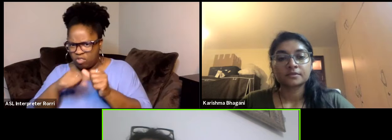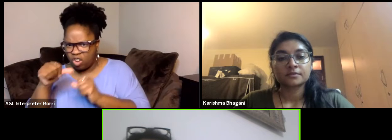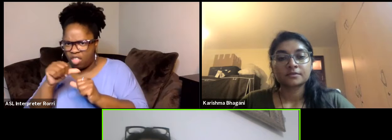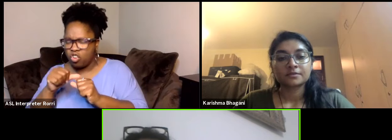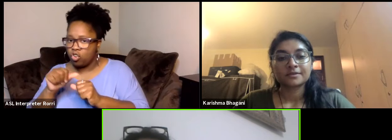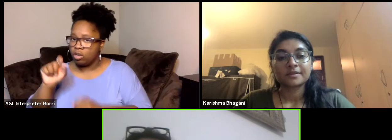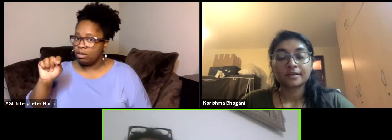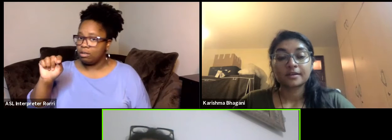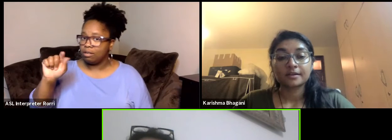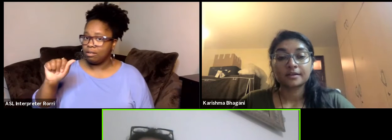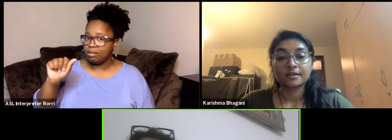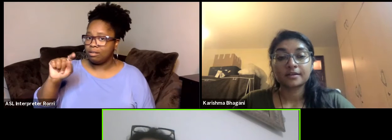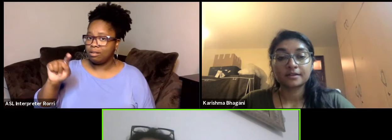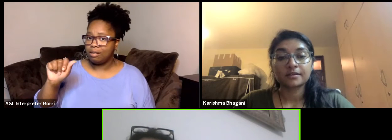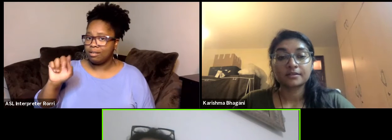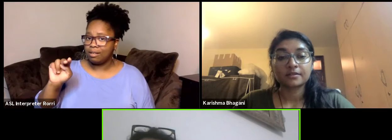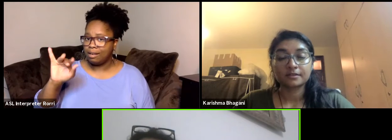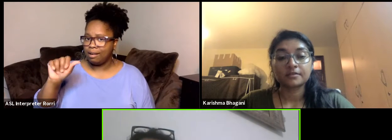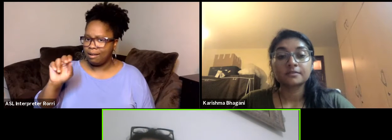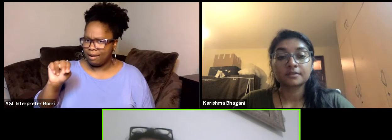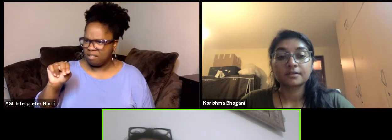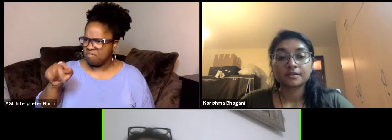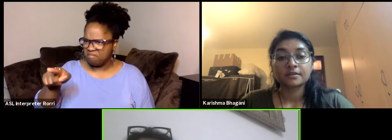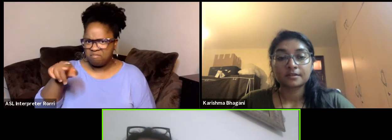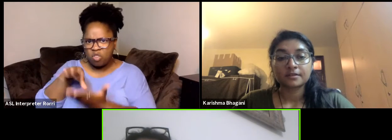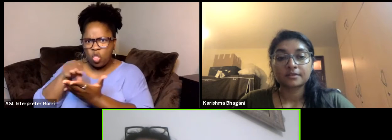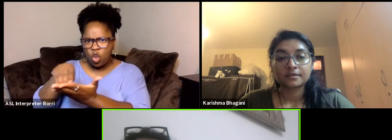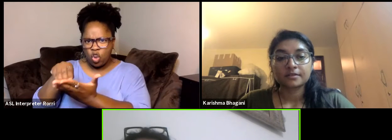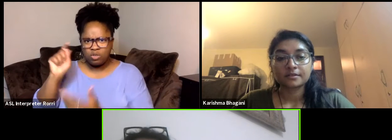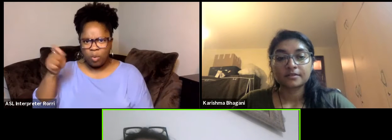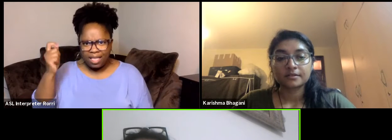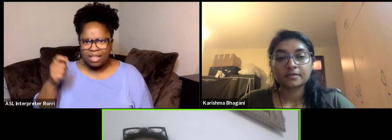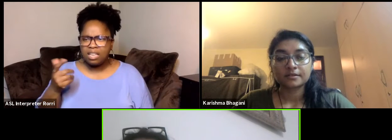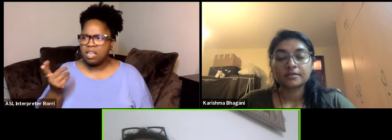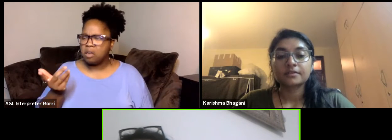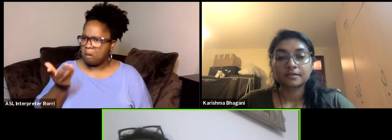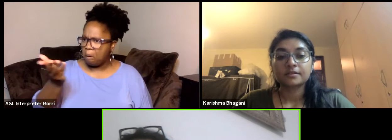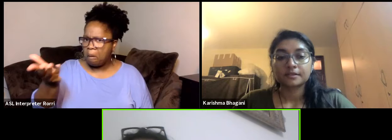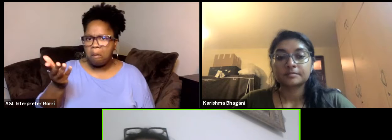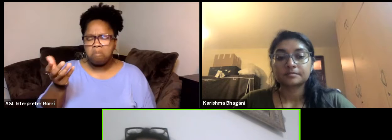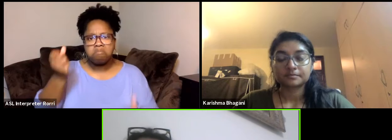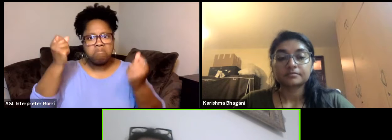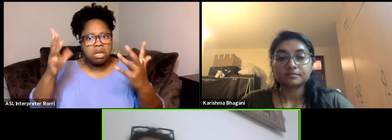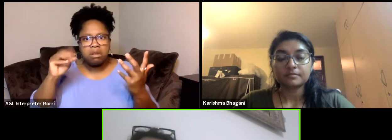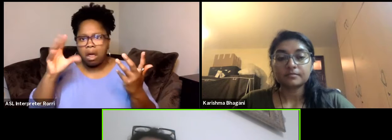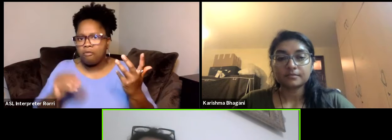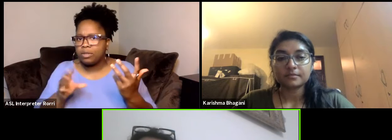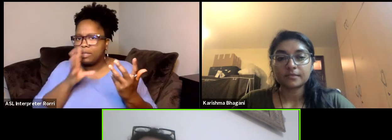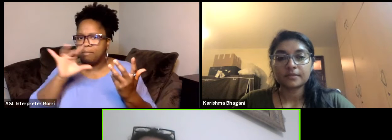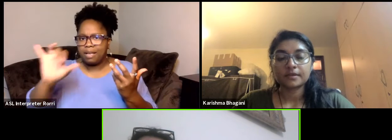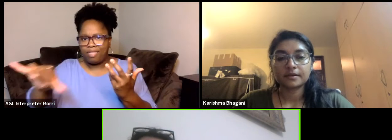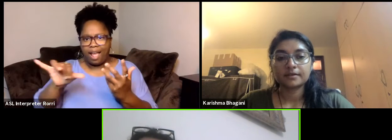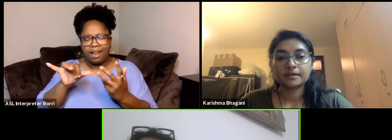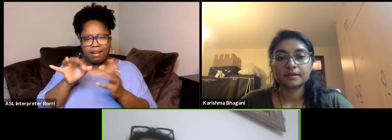and Swahili is spoken by a large part of the African continent. So it could be an another bridge